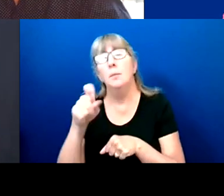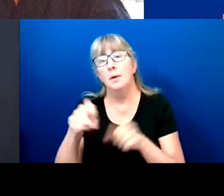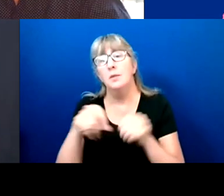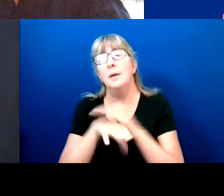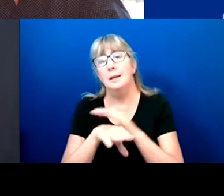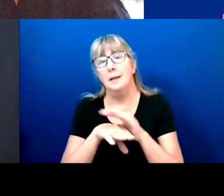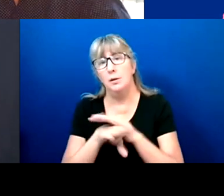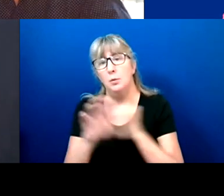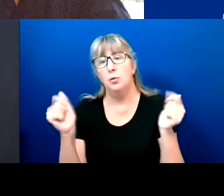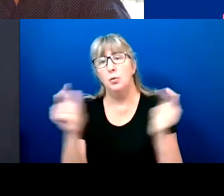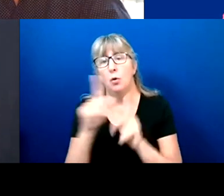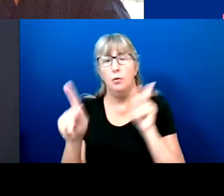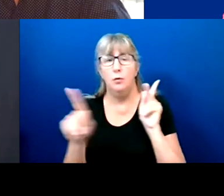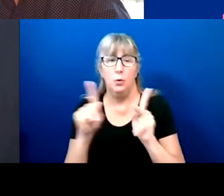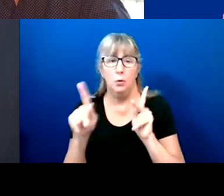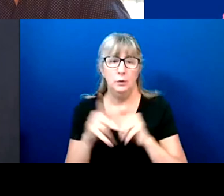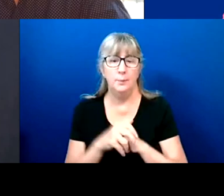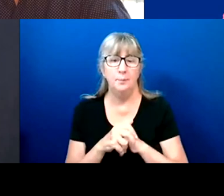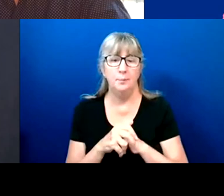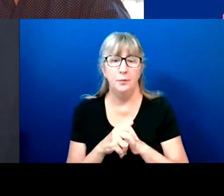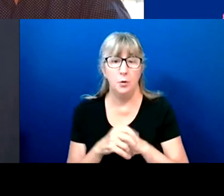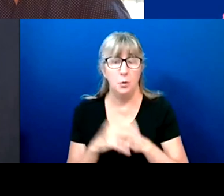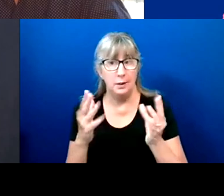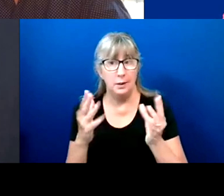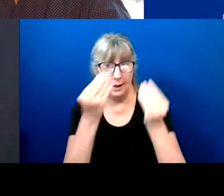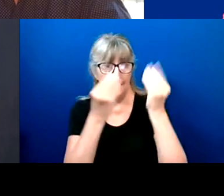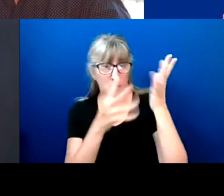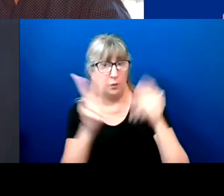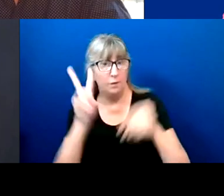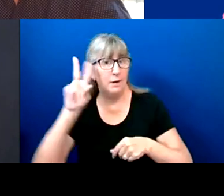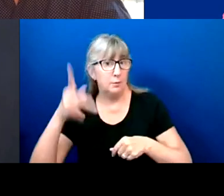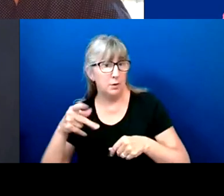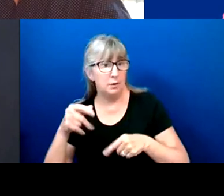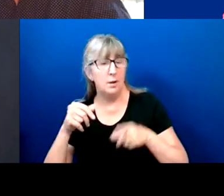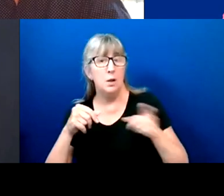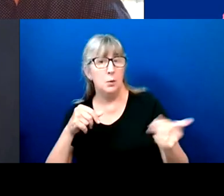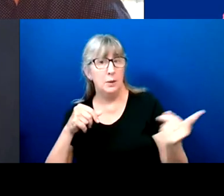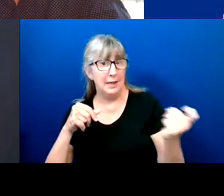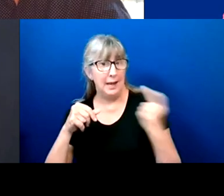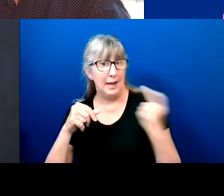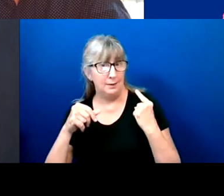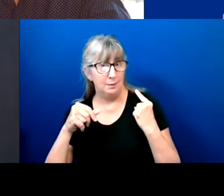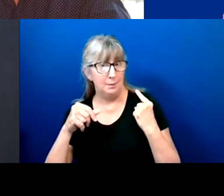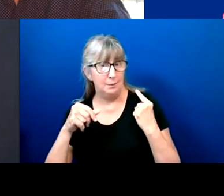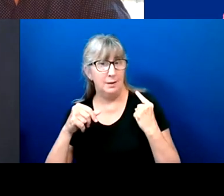all folks. So as I've told the Vice President when she asked me, and I'm sorry I have to hearken